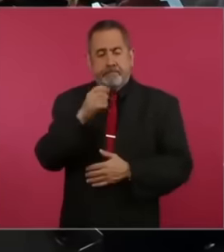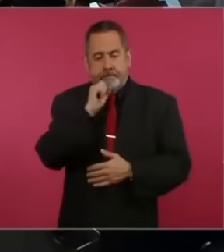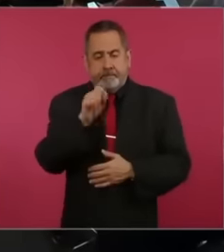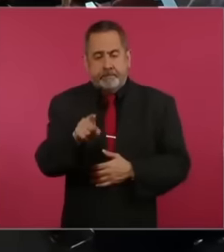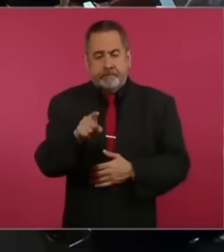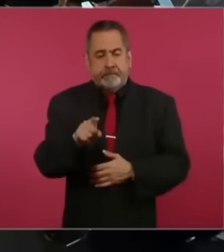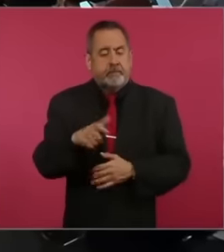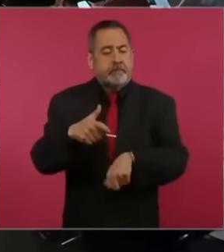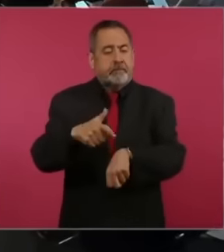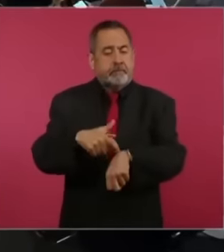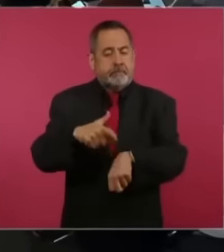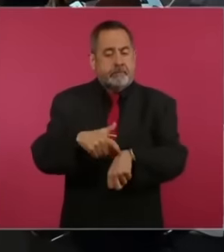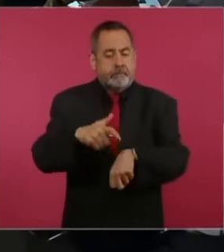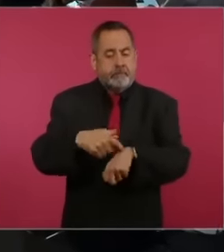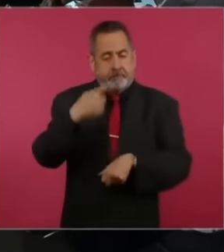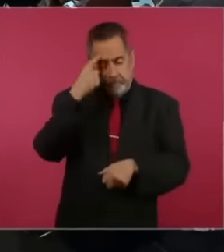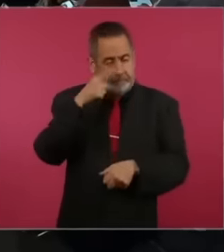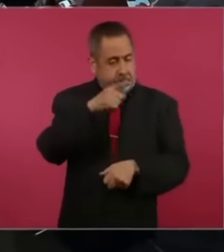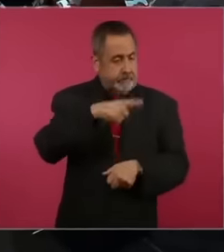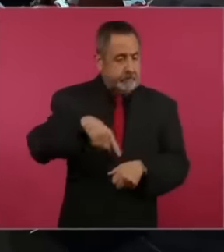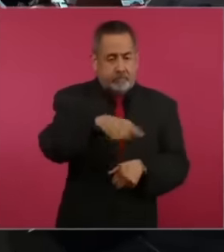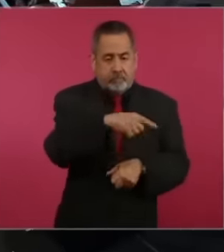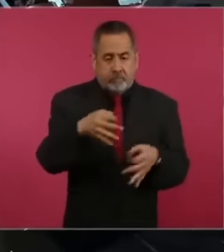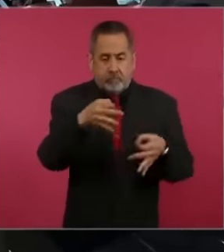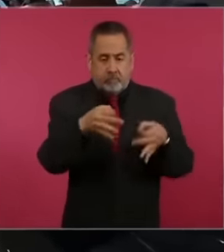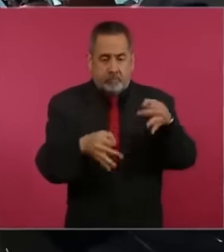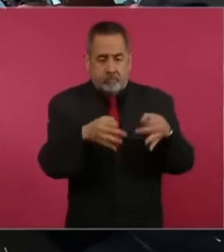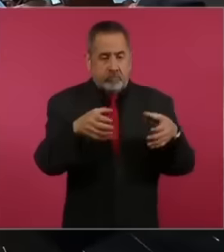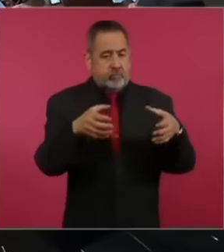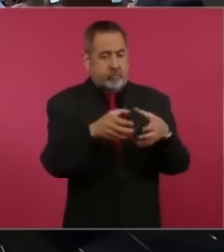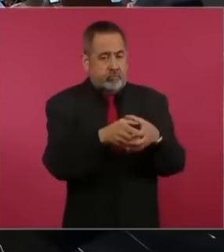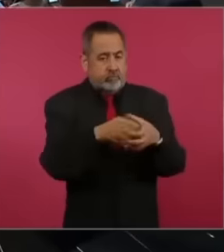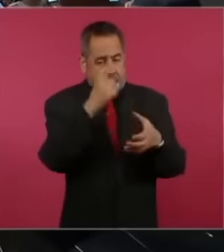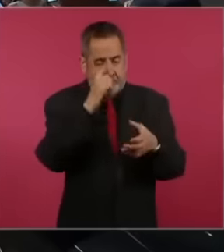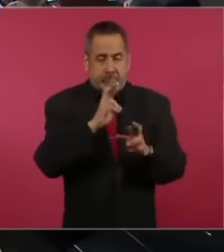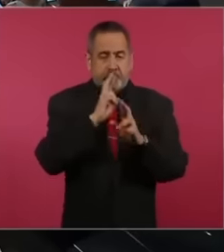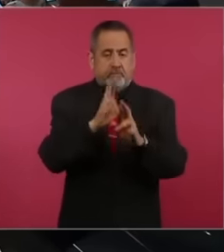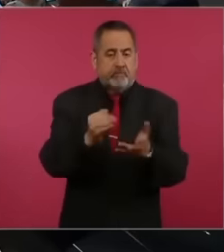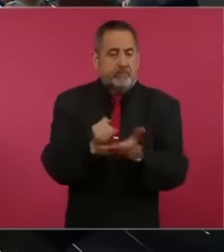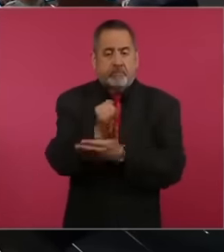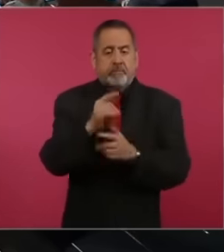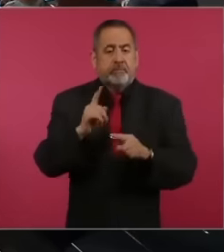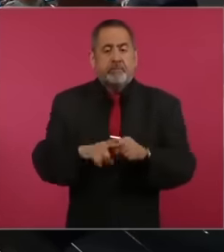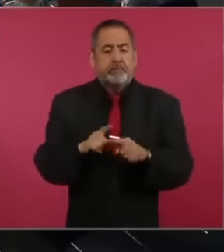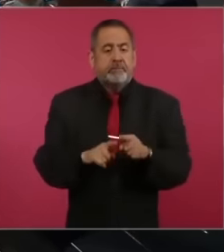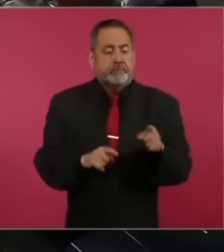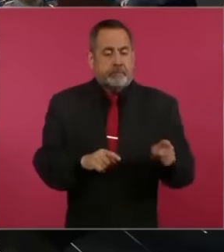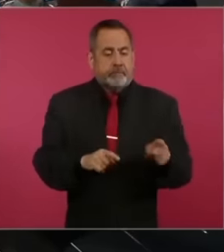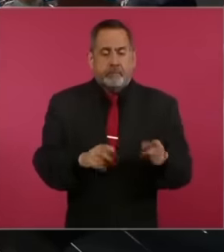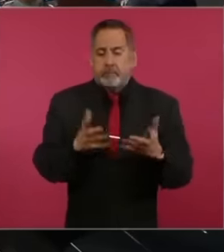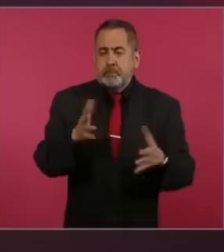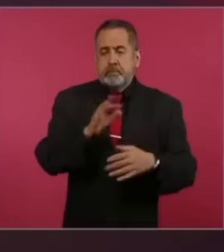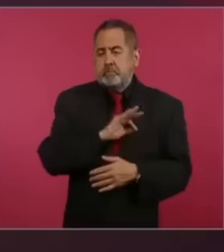the time that the collegiate courts in general have to resolve eh they take around more than